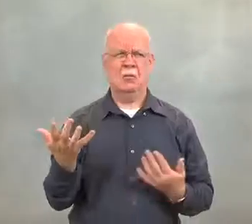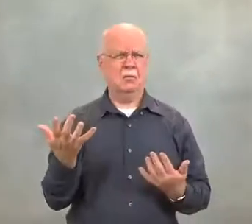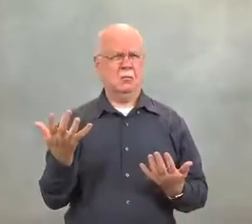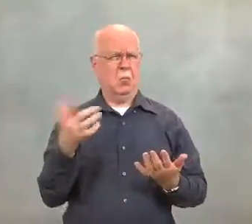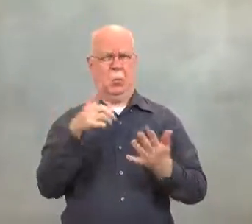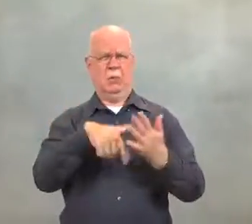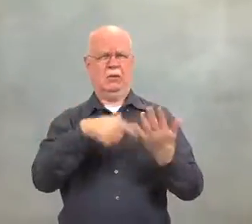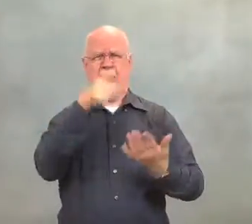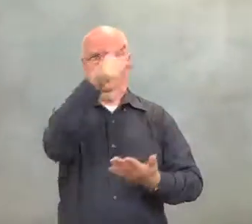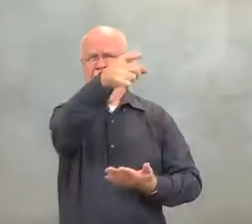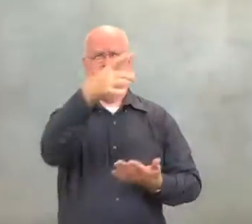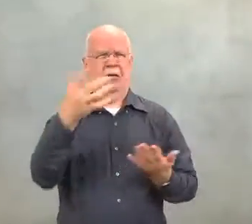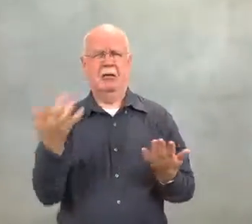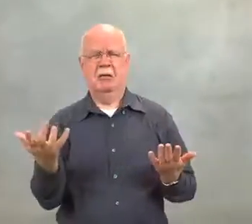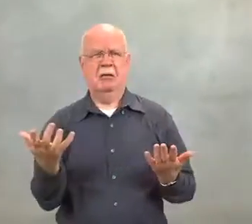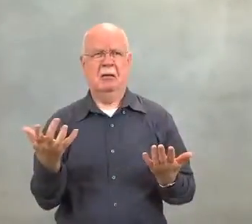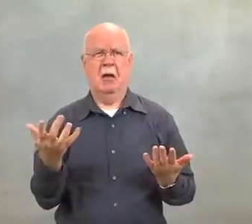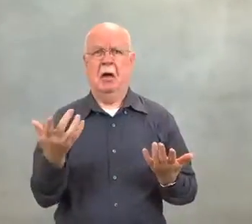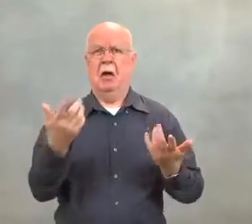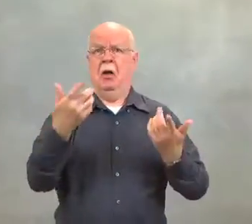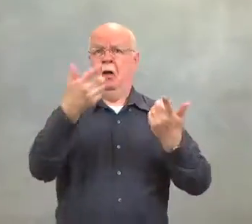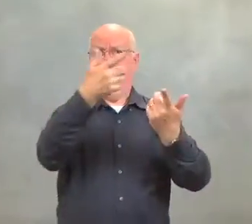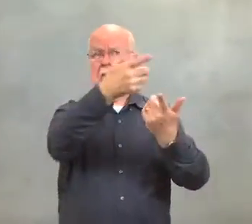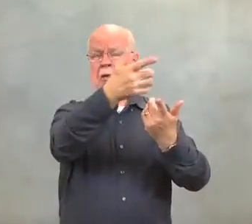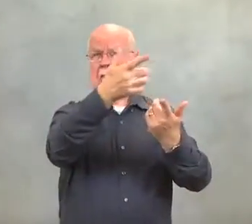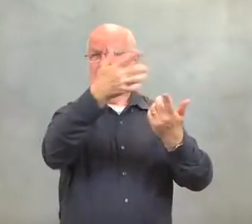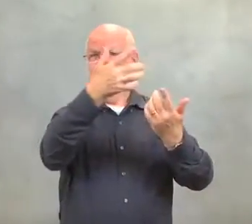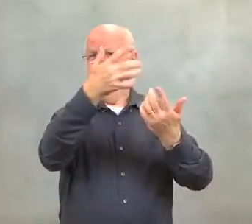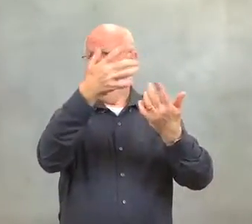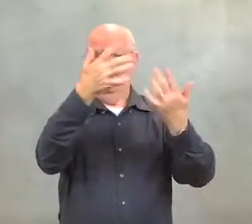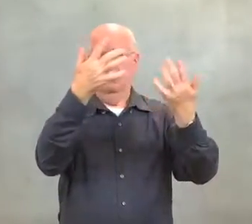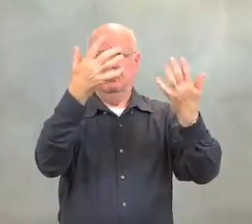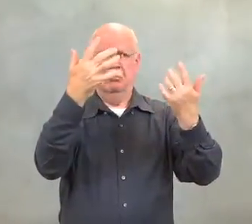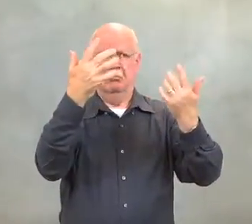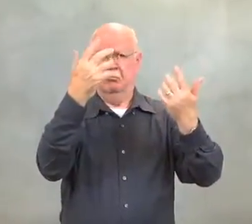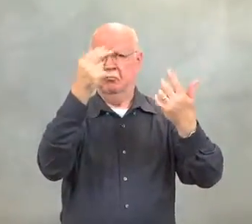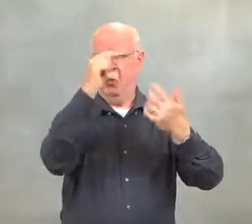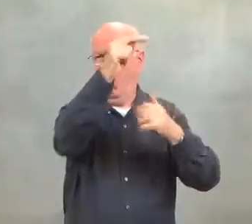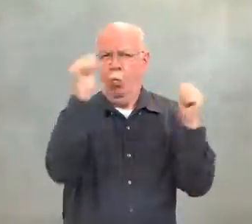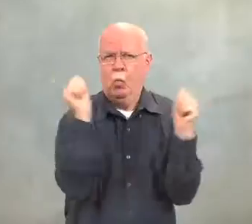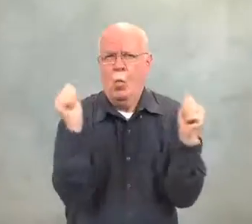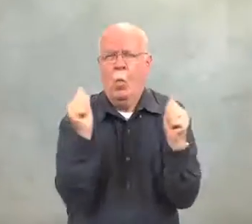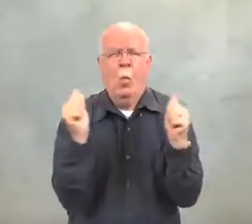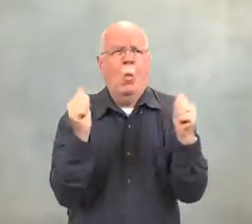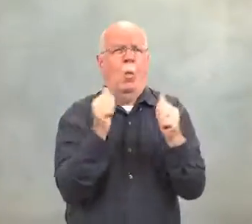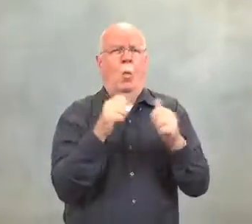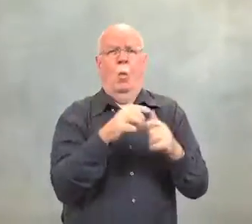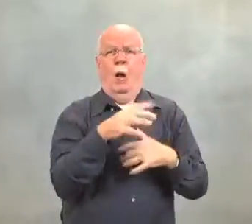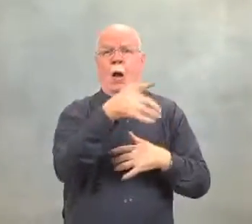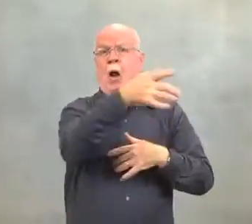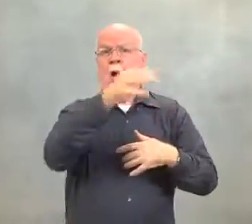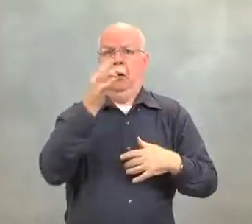They couldn't see any value in it. It was cold, being in the north.